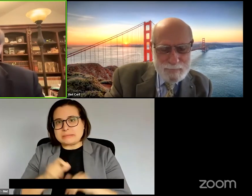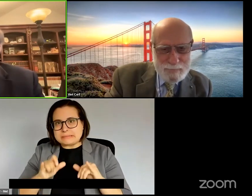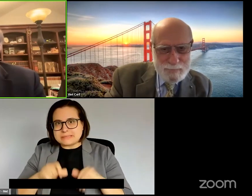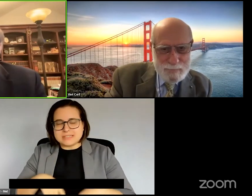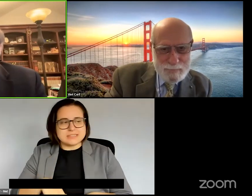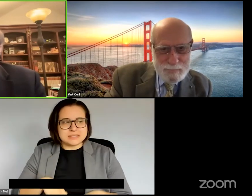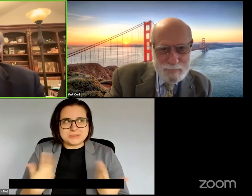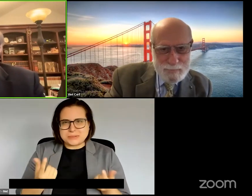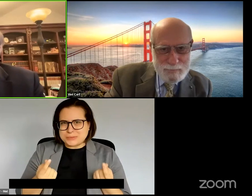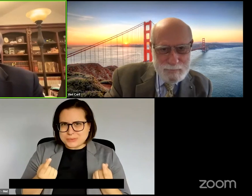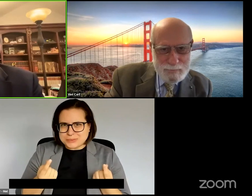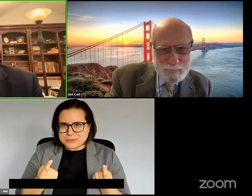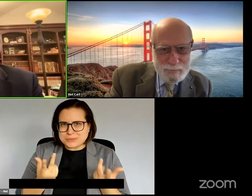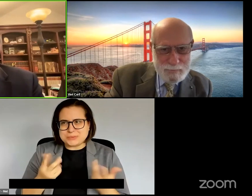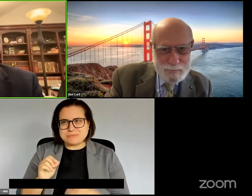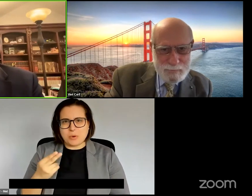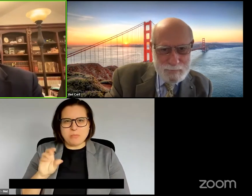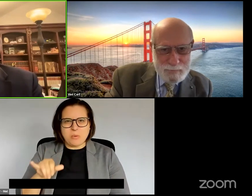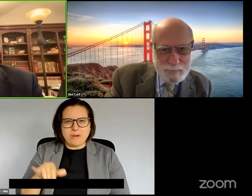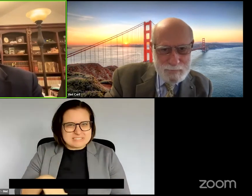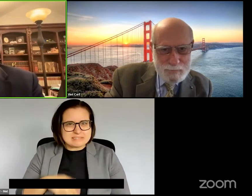to do about it?